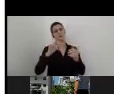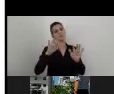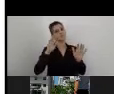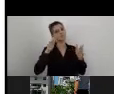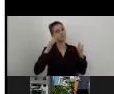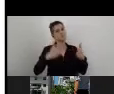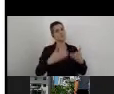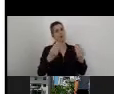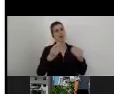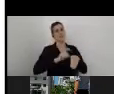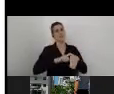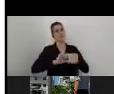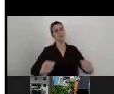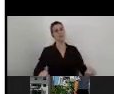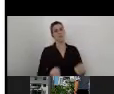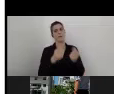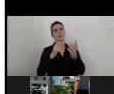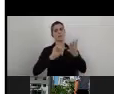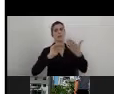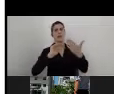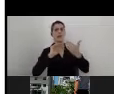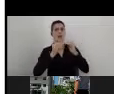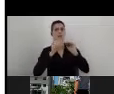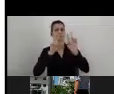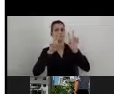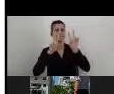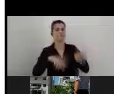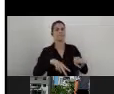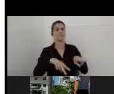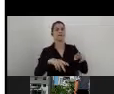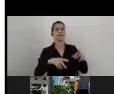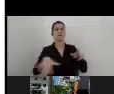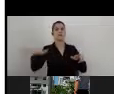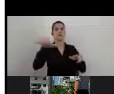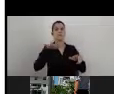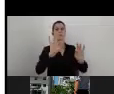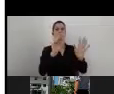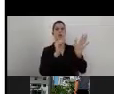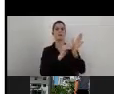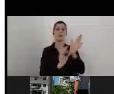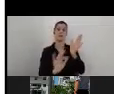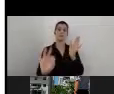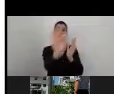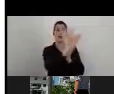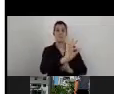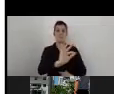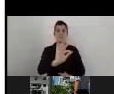customize the system in the best way for the needs of Chile and Senadis,